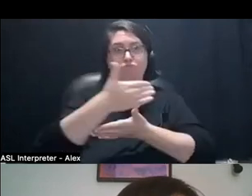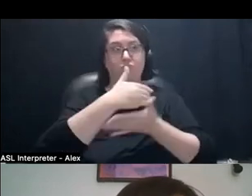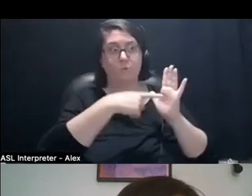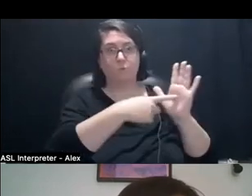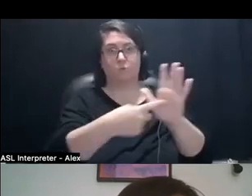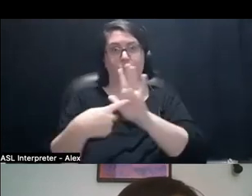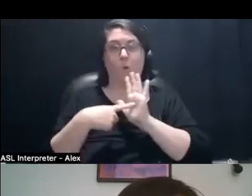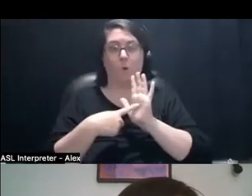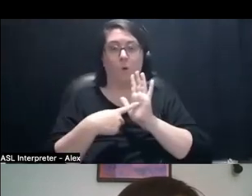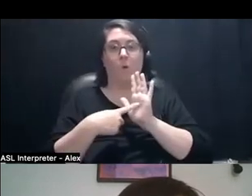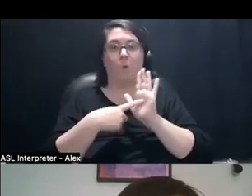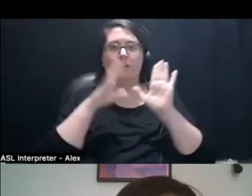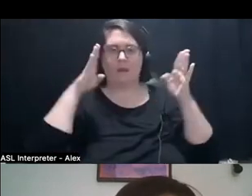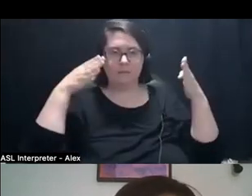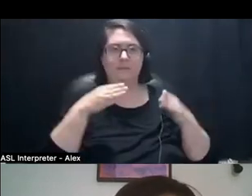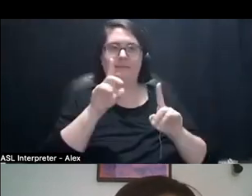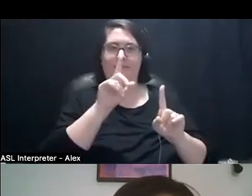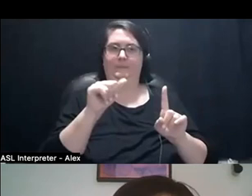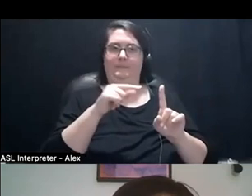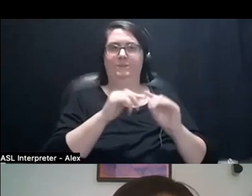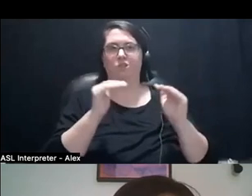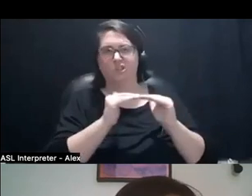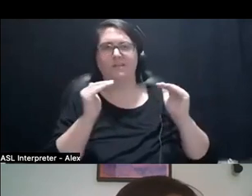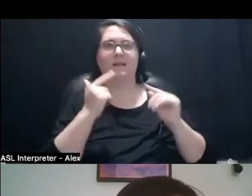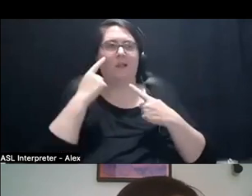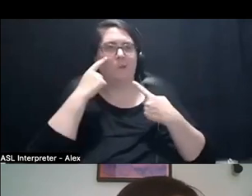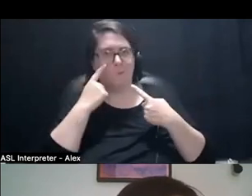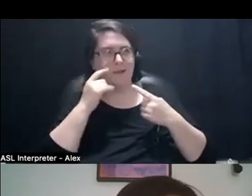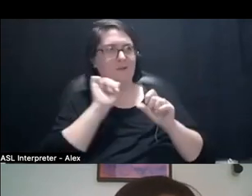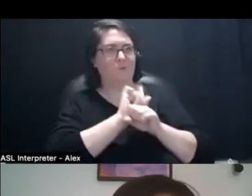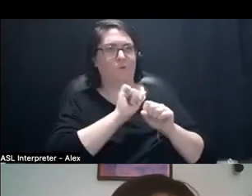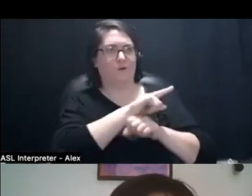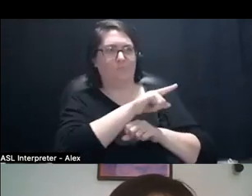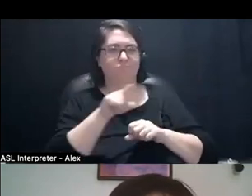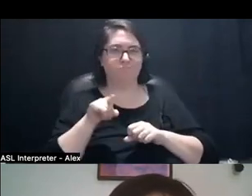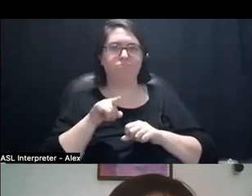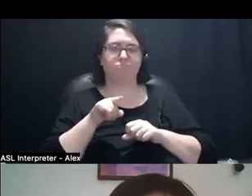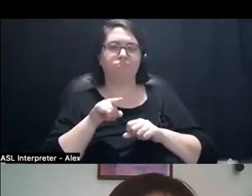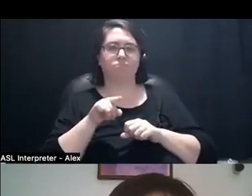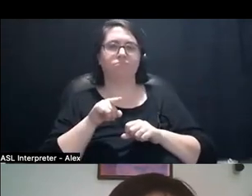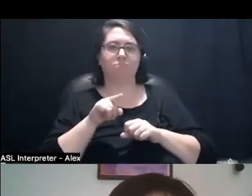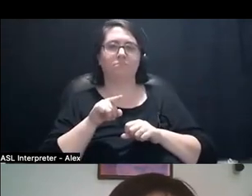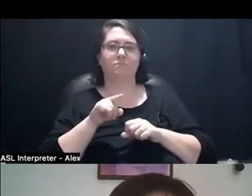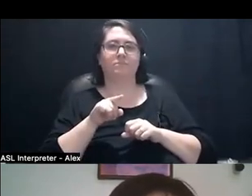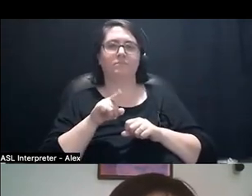that center on specifically disability justice and the witness work that goes into the community building